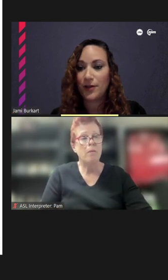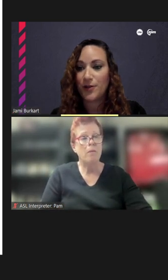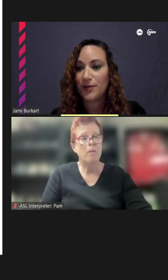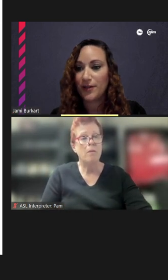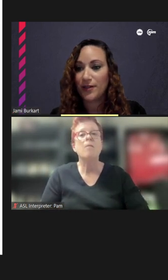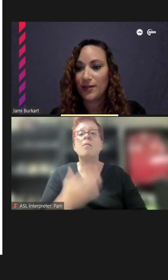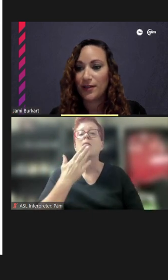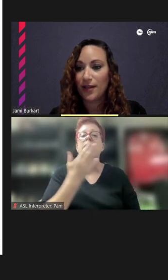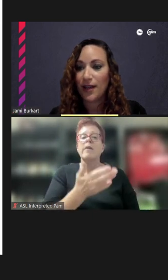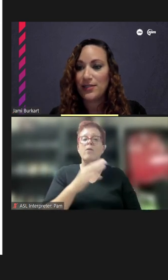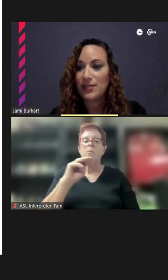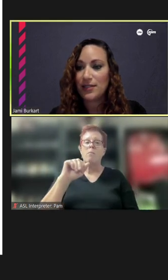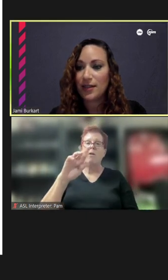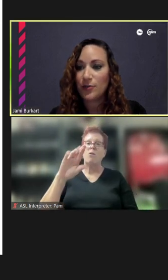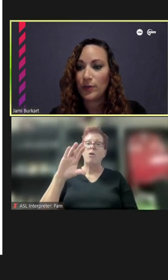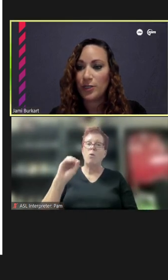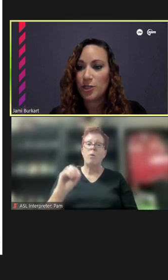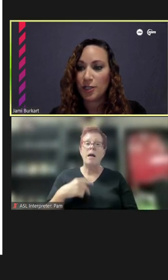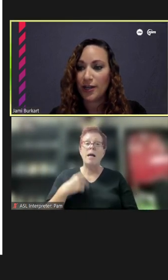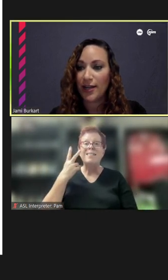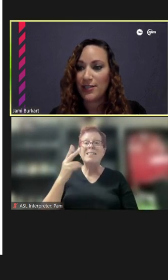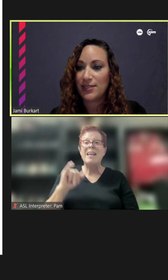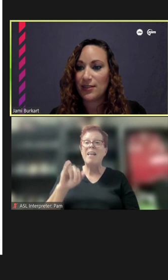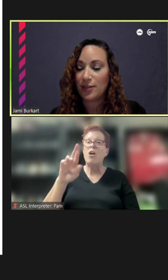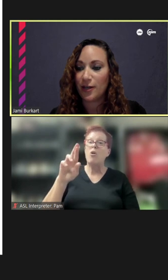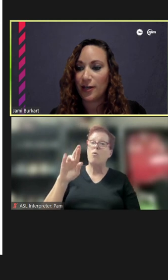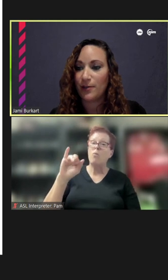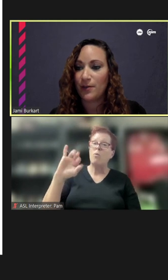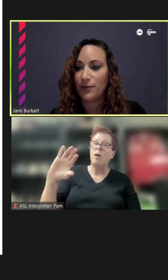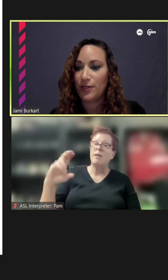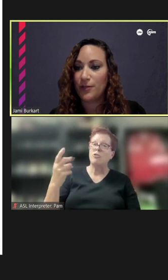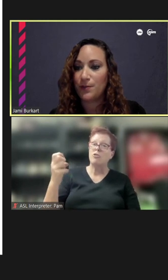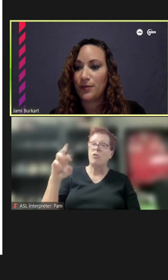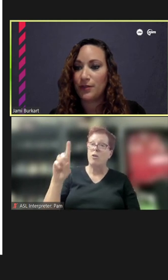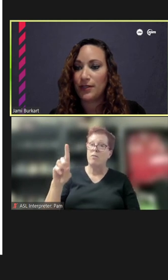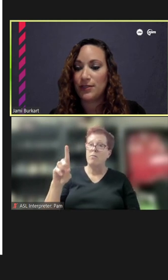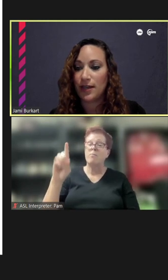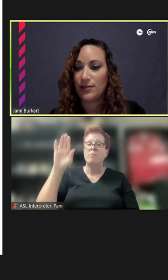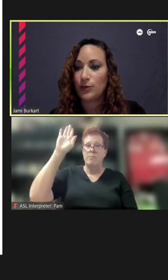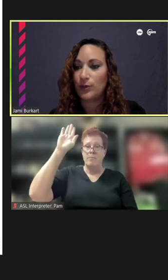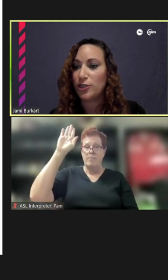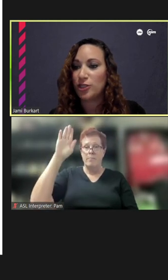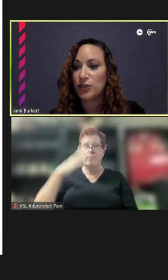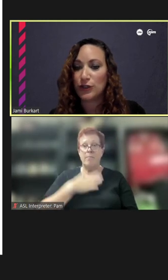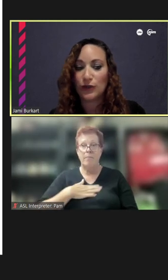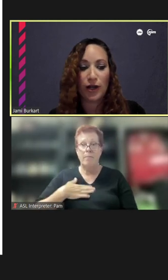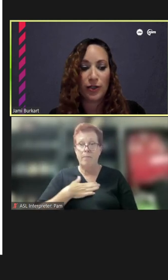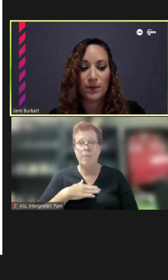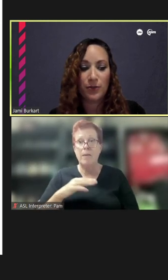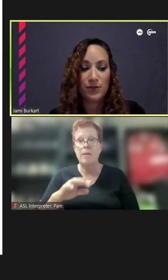Marco. I see that Richard has their hand up. If we could please ask Richard to unmute.